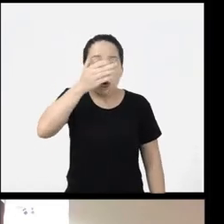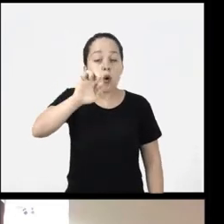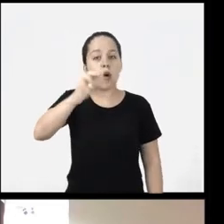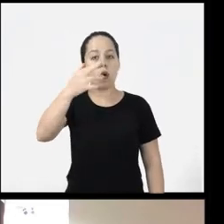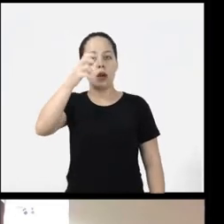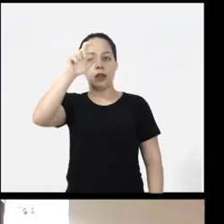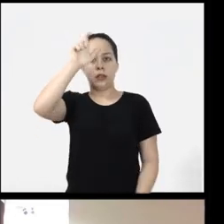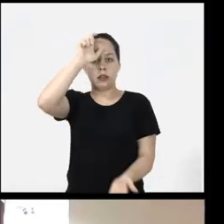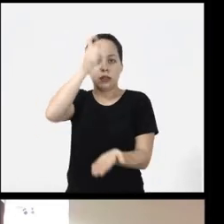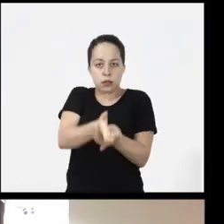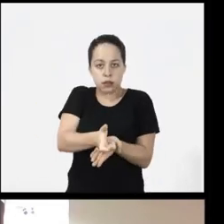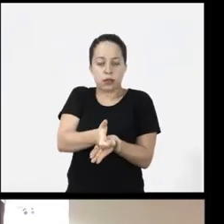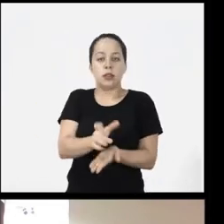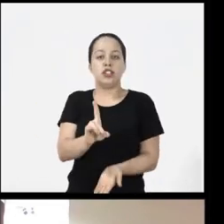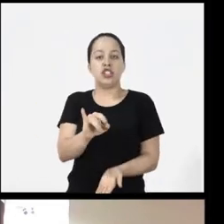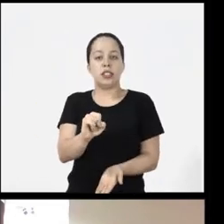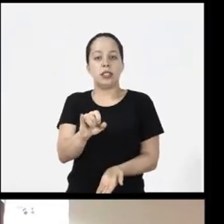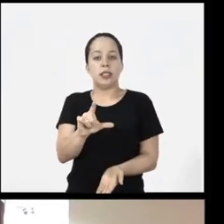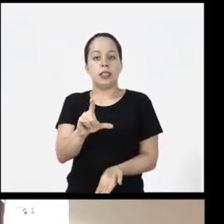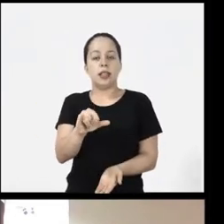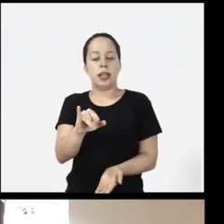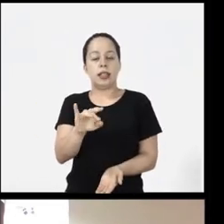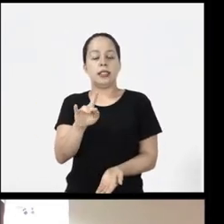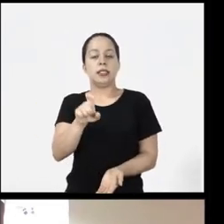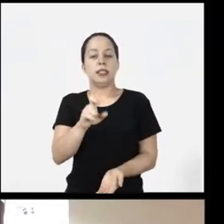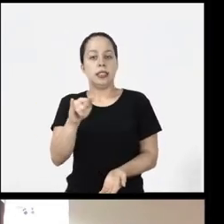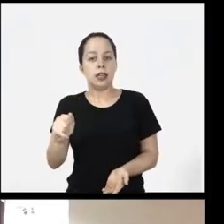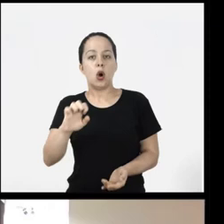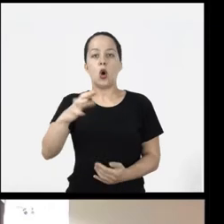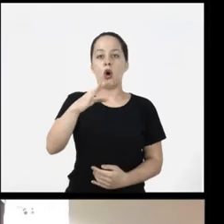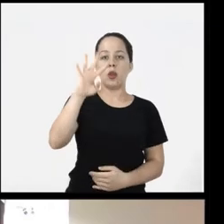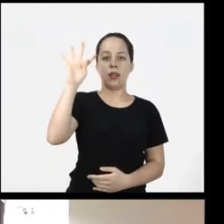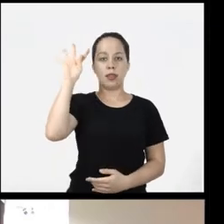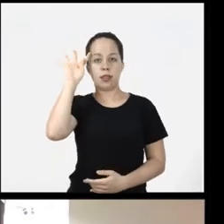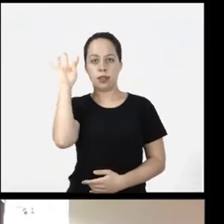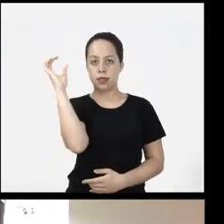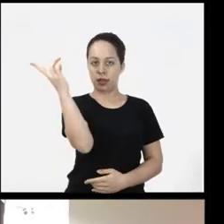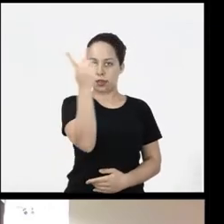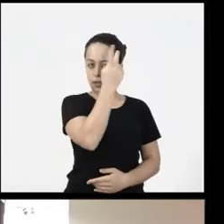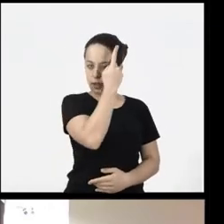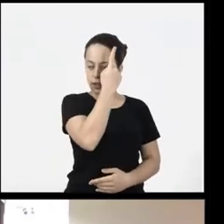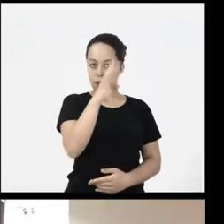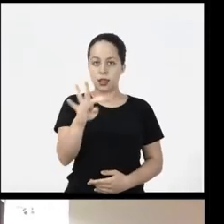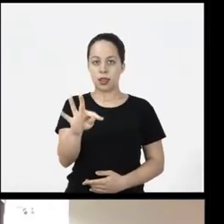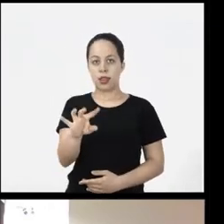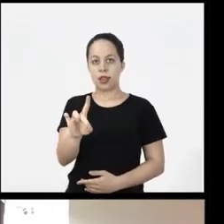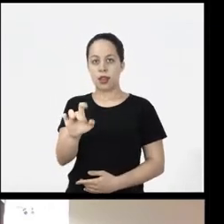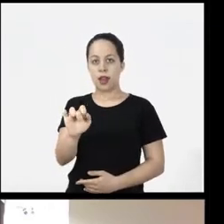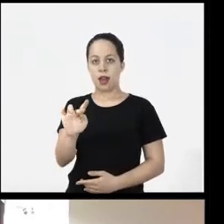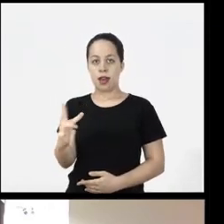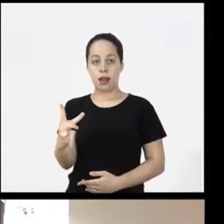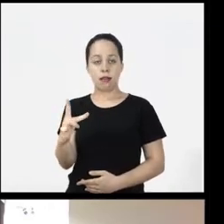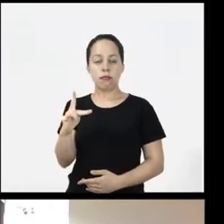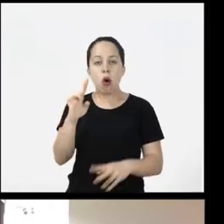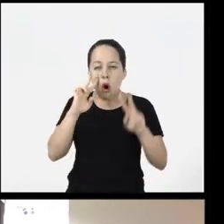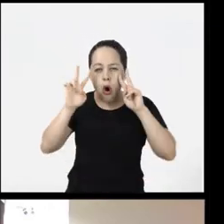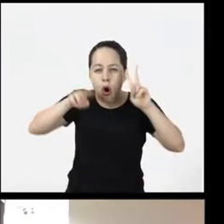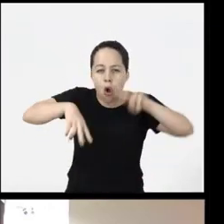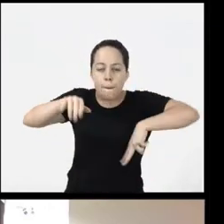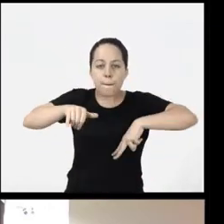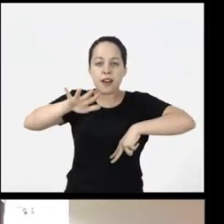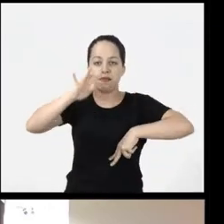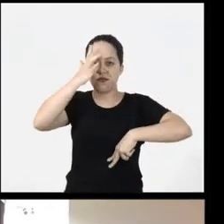those who have dyslexia for those who have an Attention Deficit they fonts are easier to see